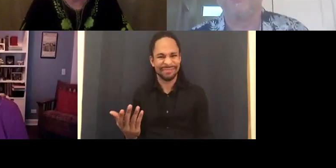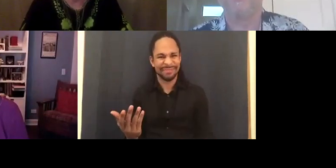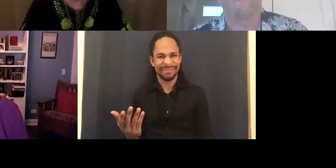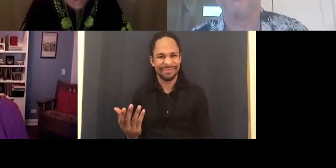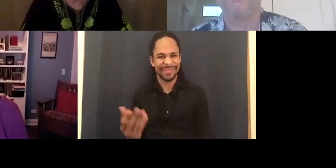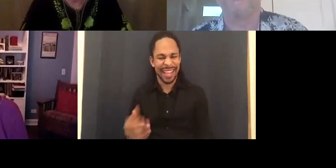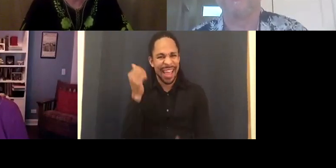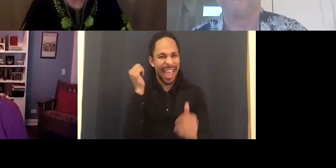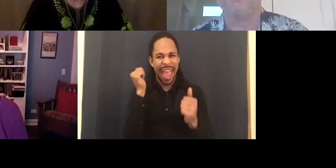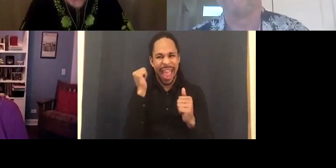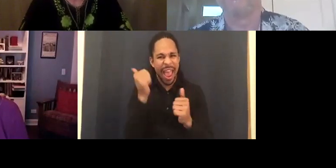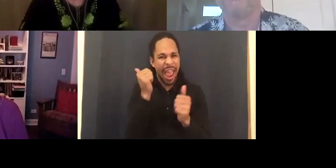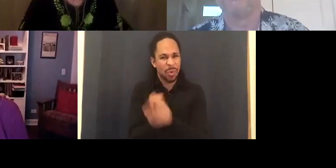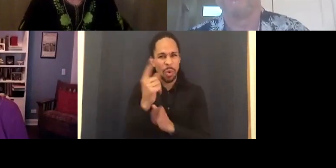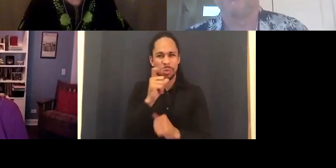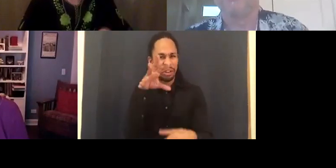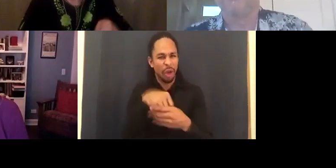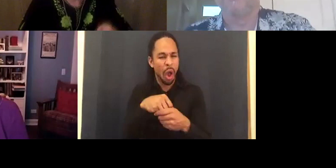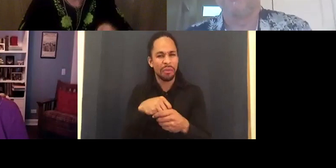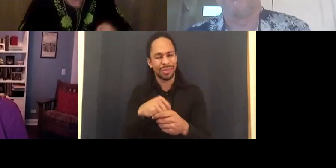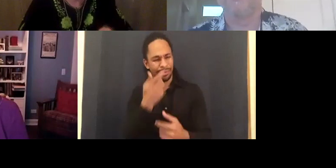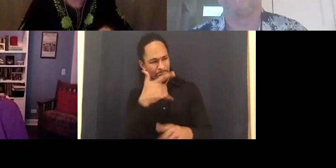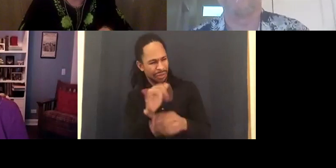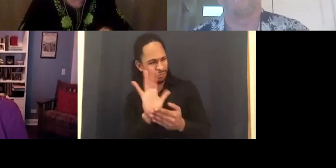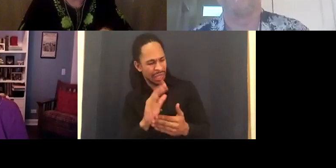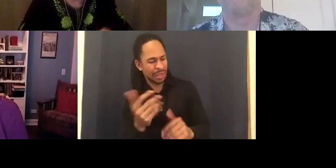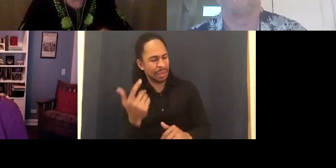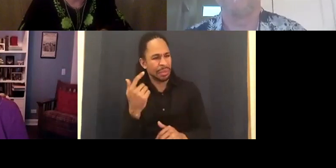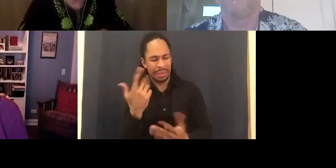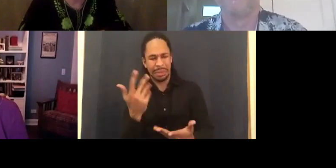It was finished. It was a horrible thematic film insofar